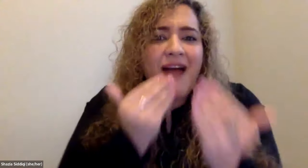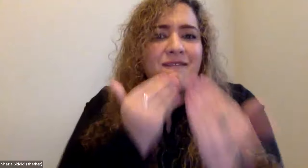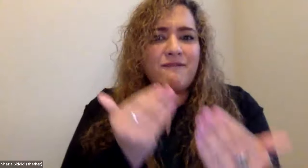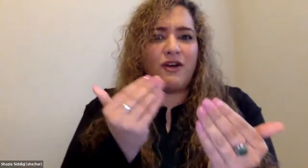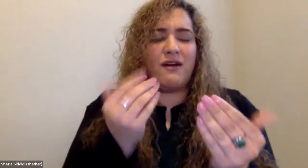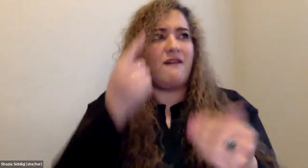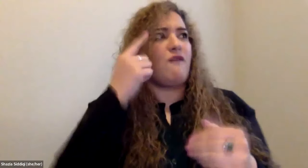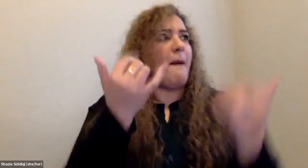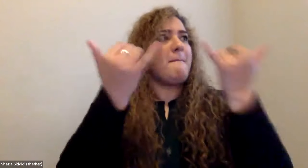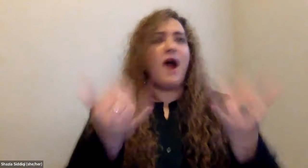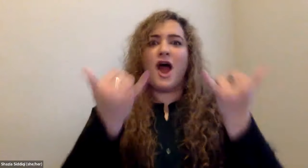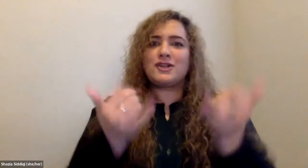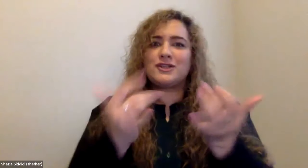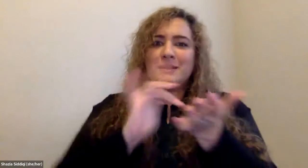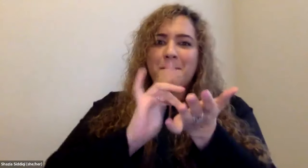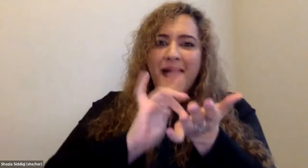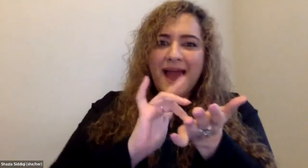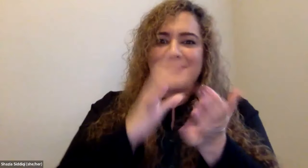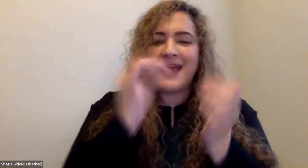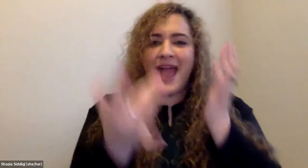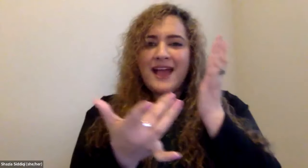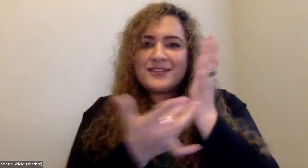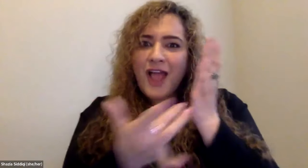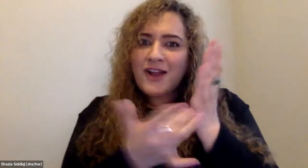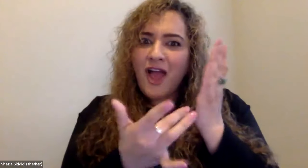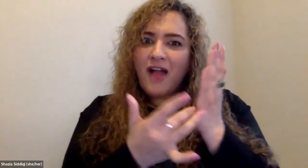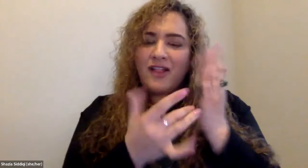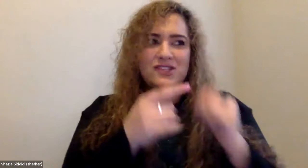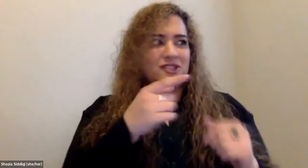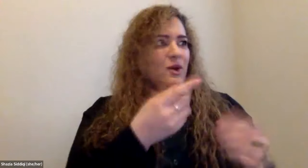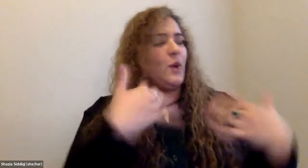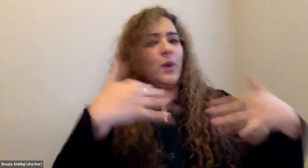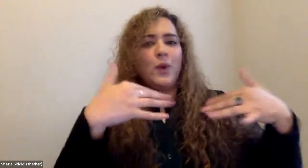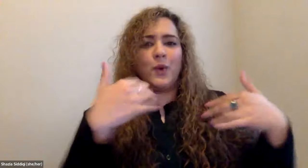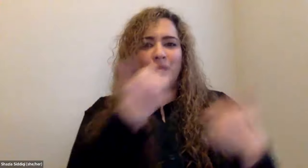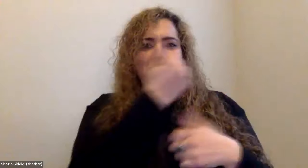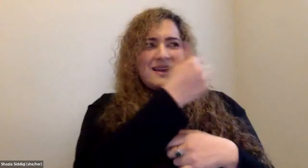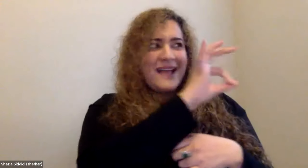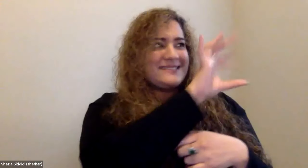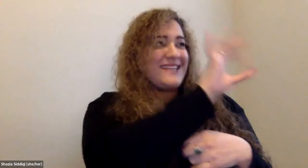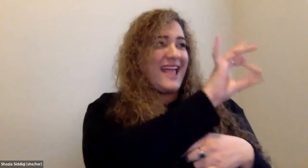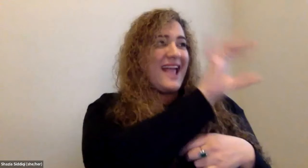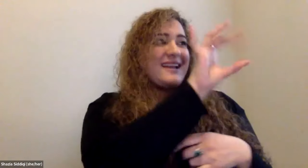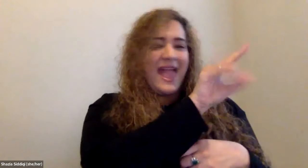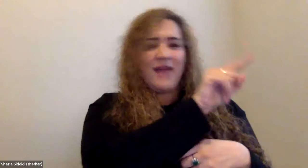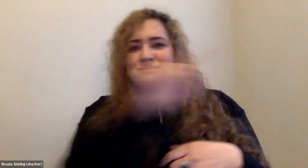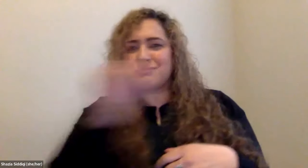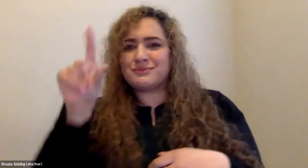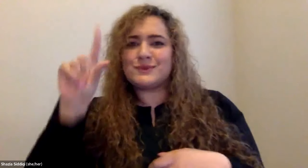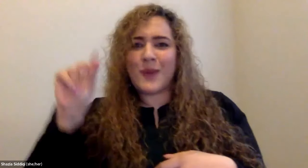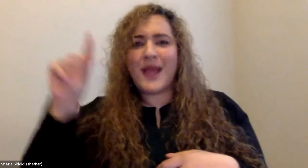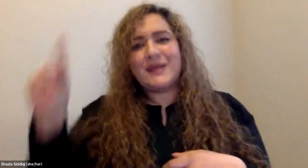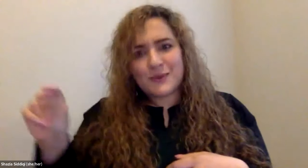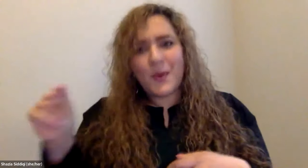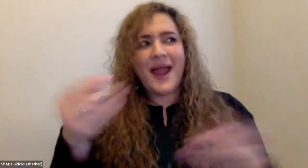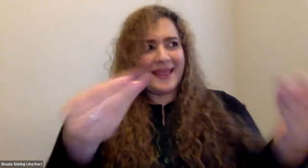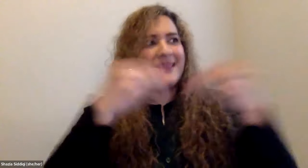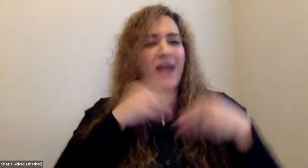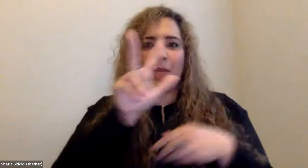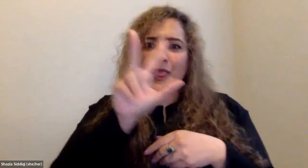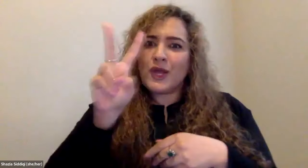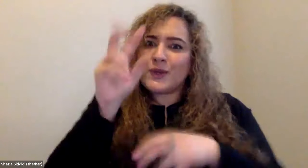Cristine Saunders: So i'm very grateful for modern medicine and the technology that's available so from 1988 until 2020.